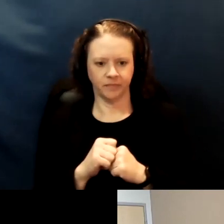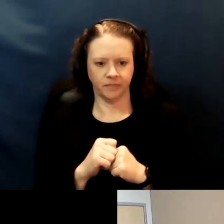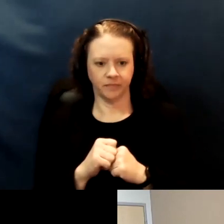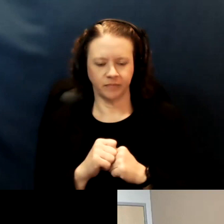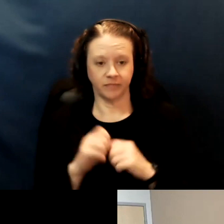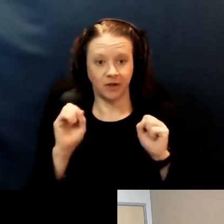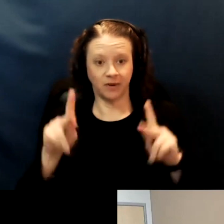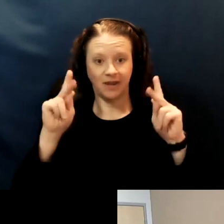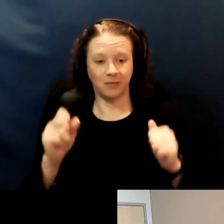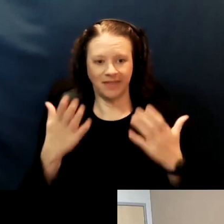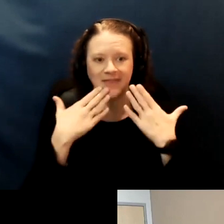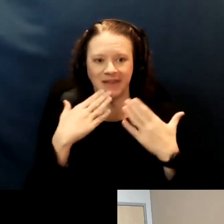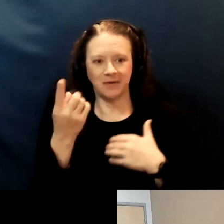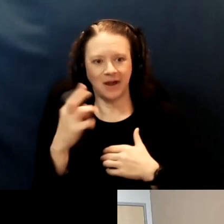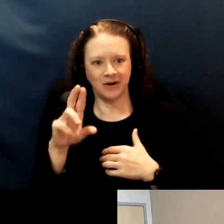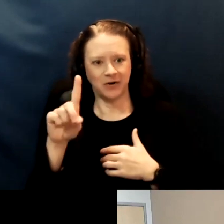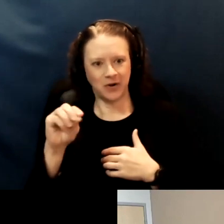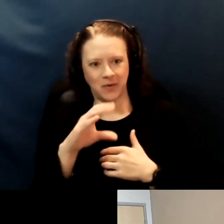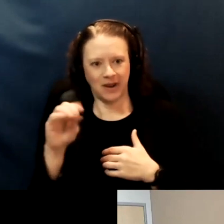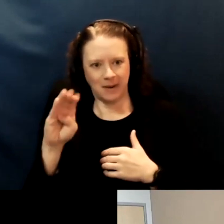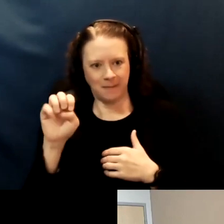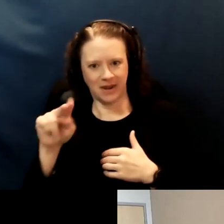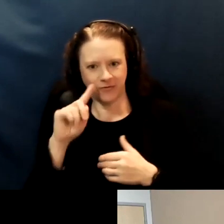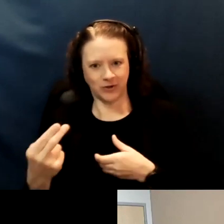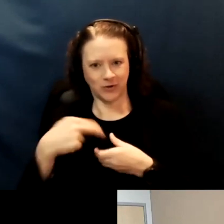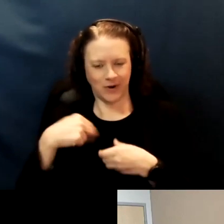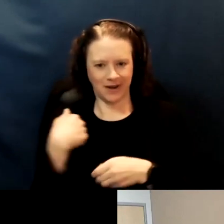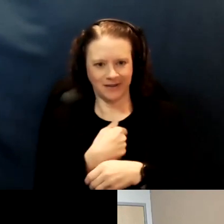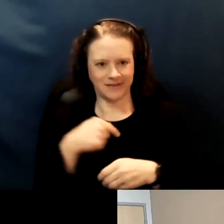Okay. Well, thank you Dr. Do and Ben for joining us this week.